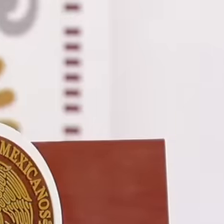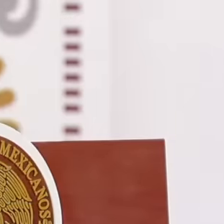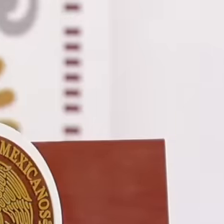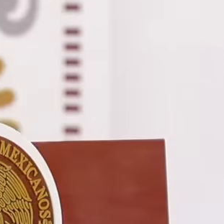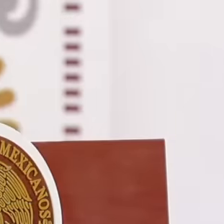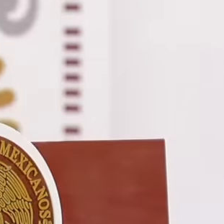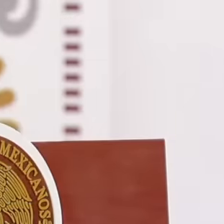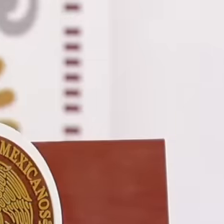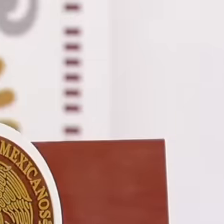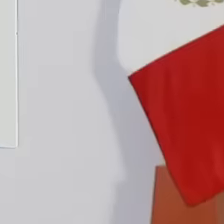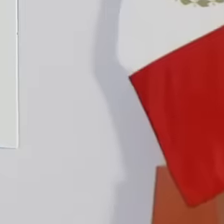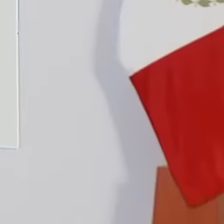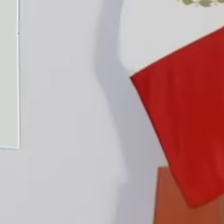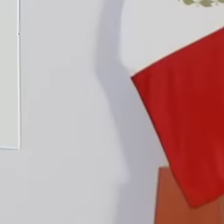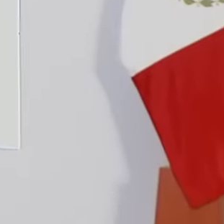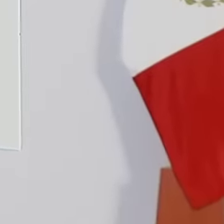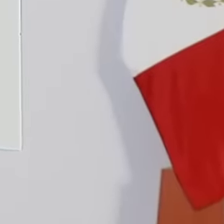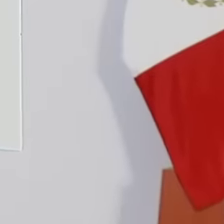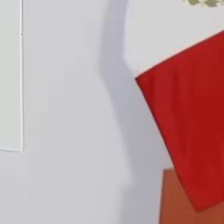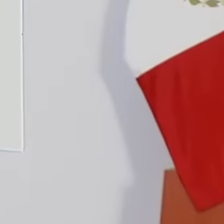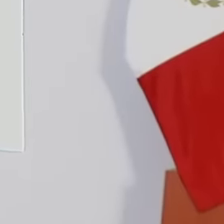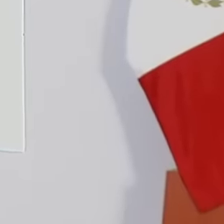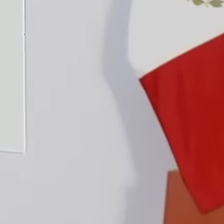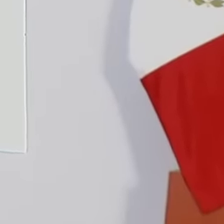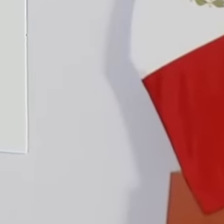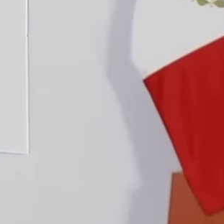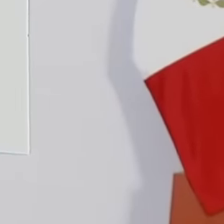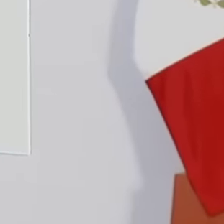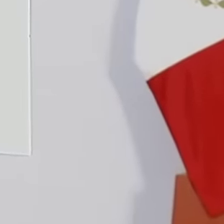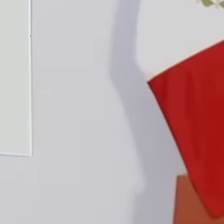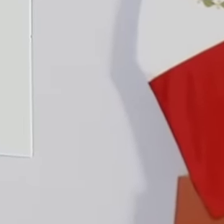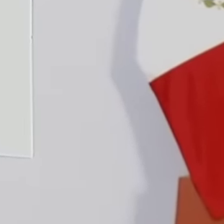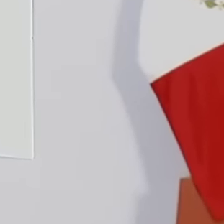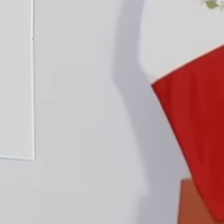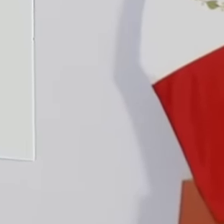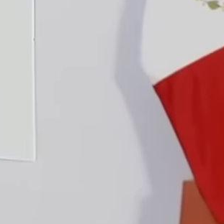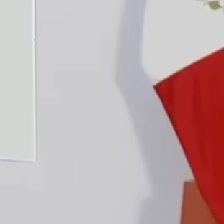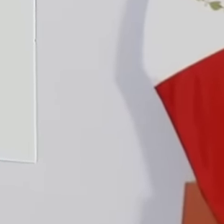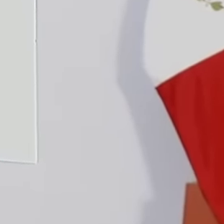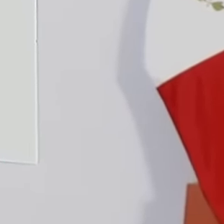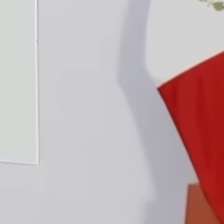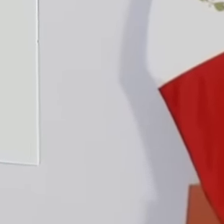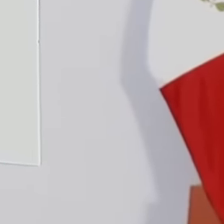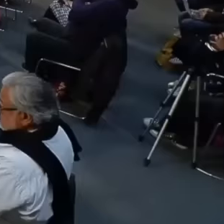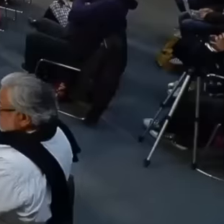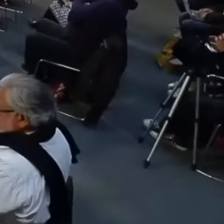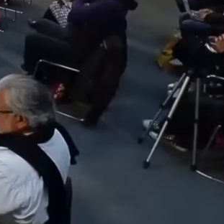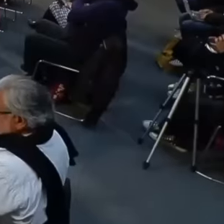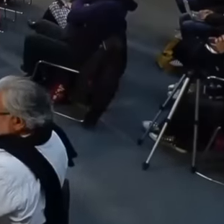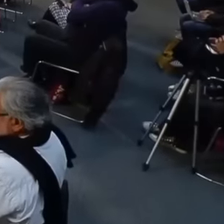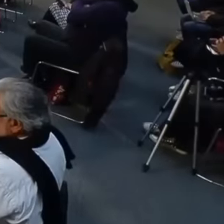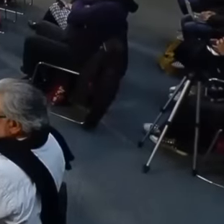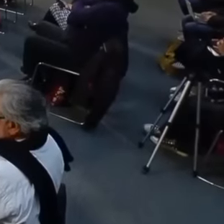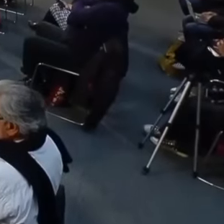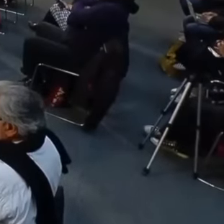we can consolidate these inaugurations so that we can also give continuity to what